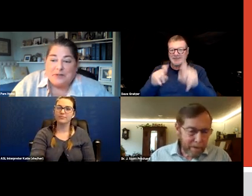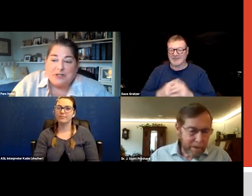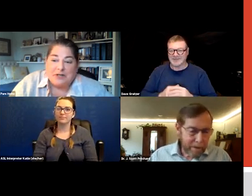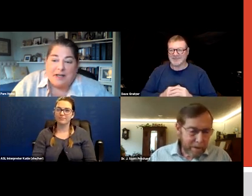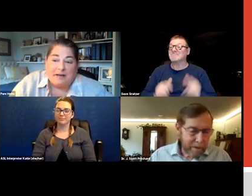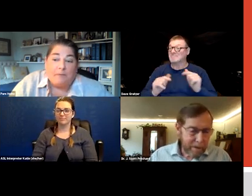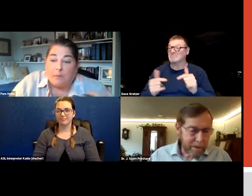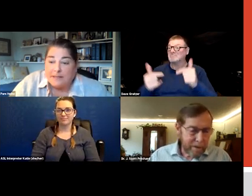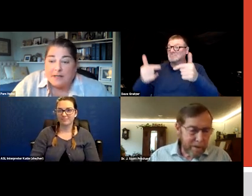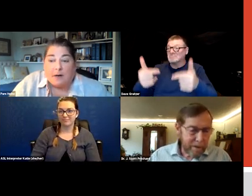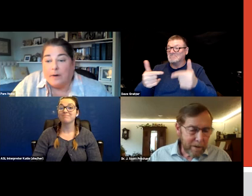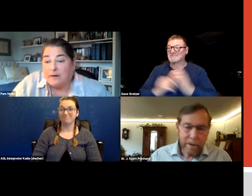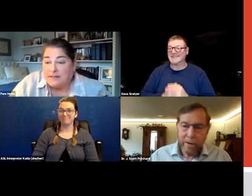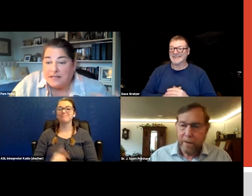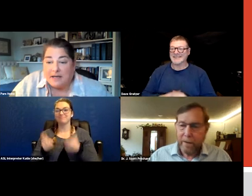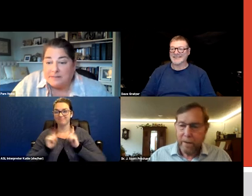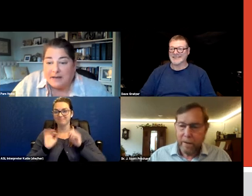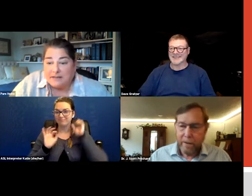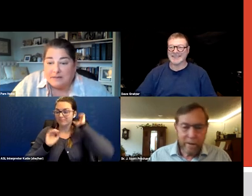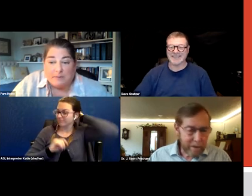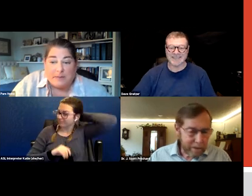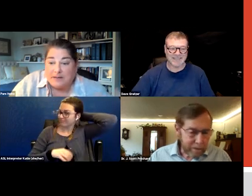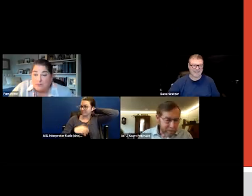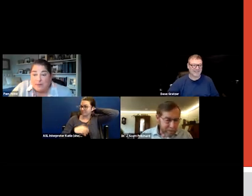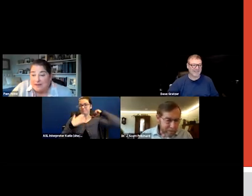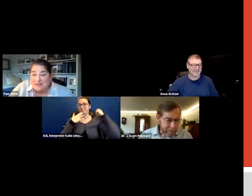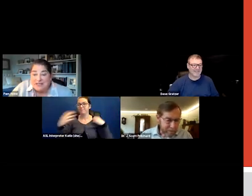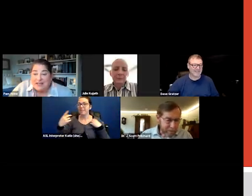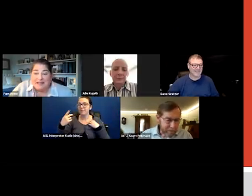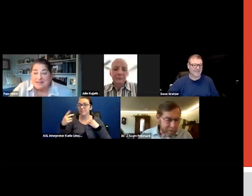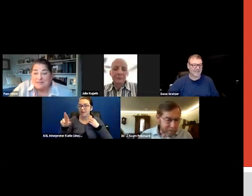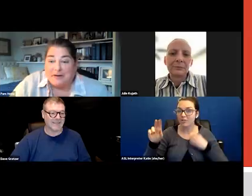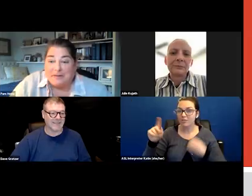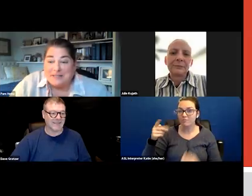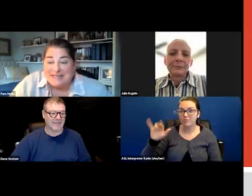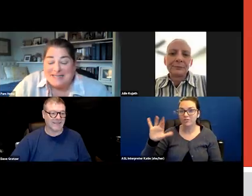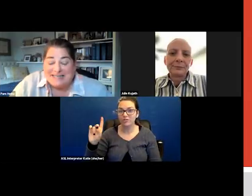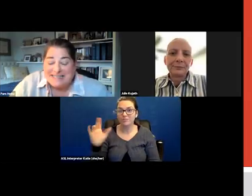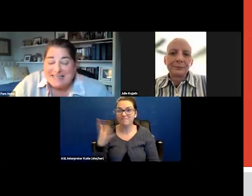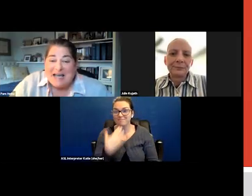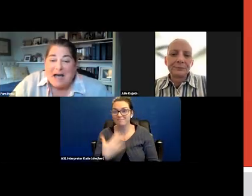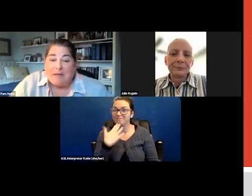Yeah, well thanks Dr. Pritchard for raising our awareness, taking us back to maybe high school biology class. It's very much needed.